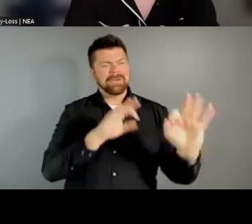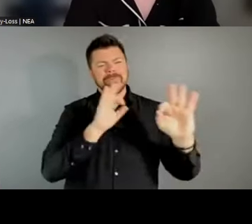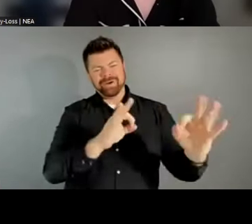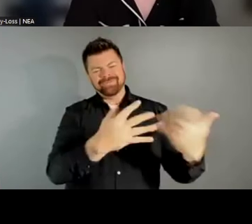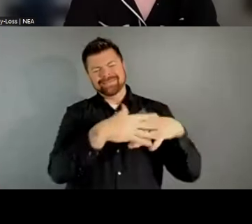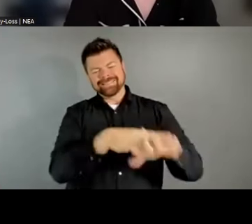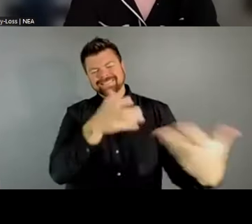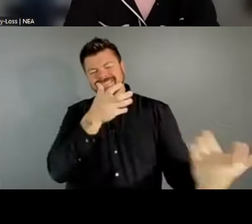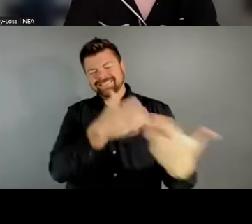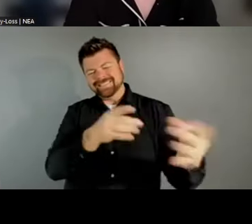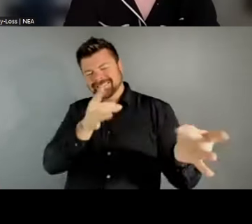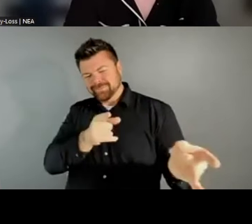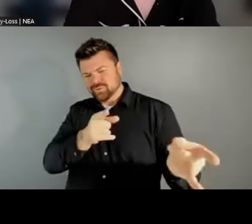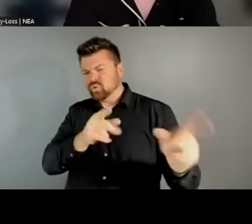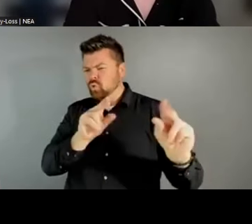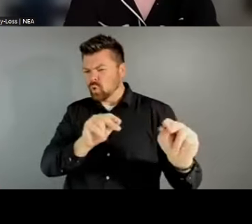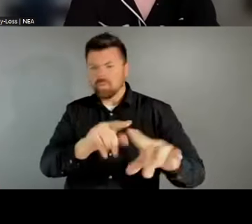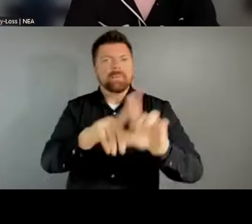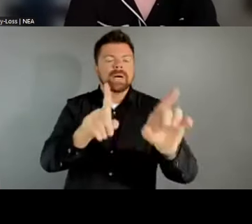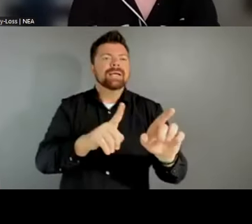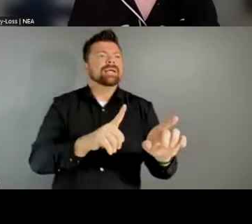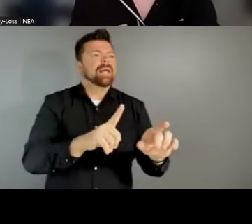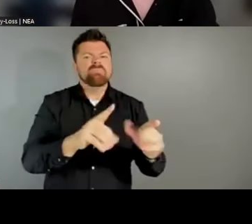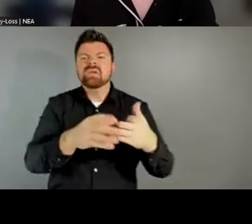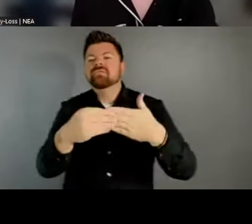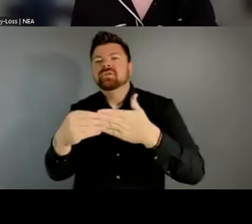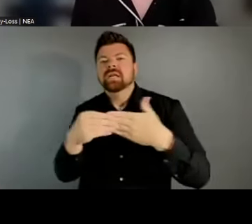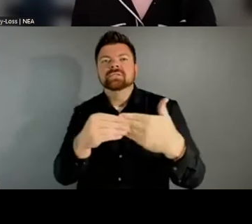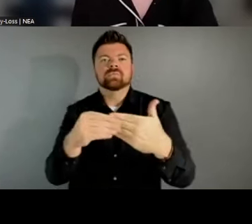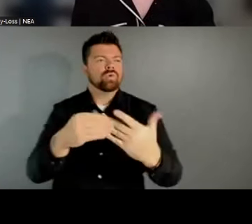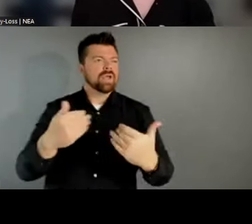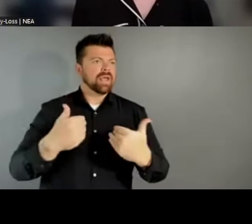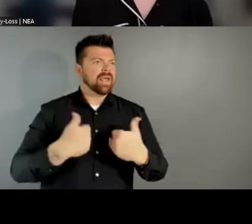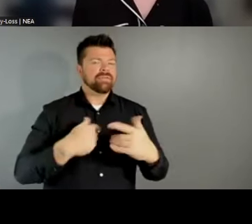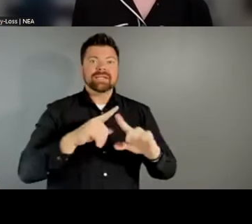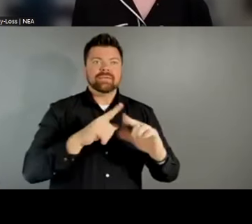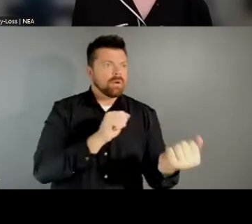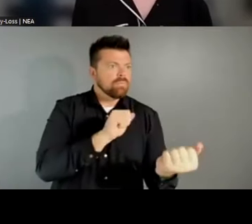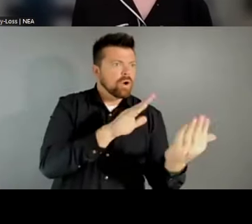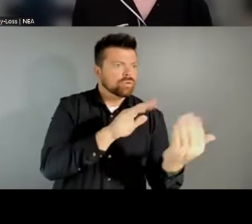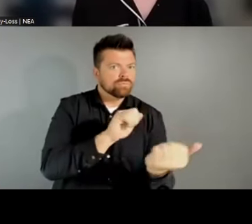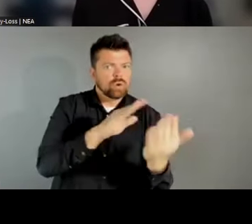involve creating affinity spaces or subsections in addition to this broader definition of LAAs,